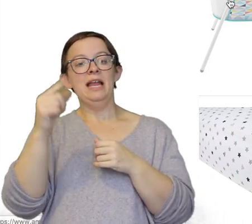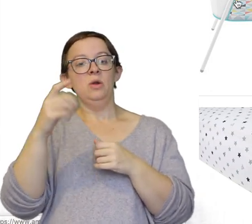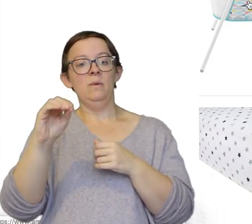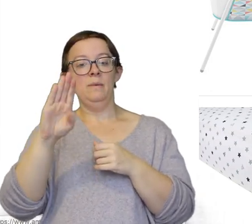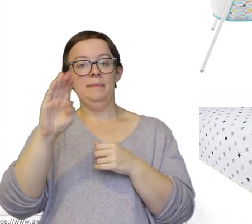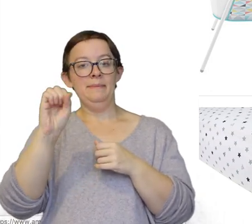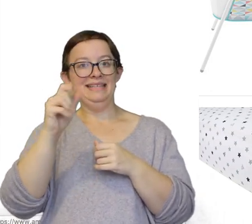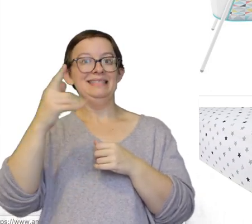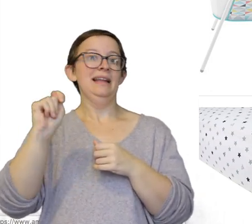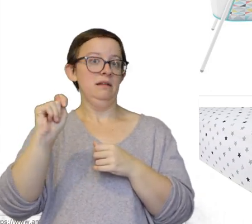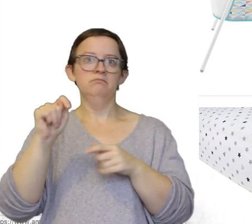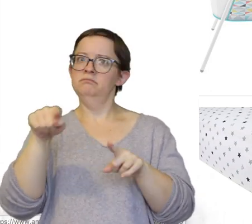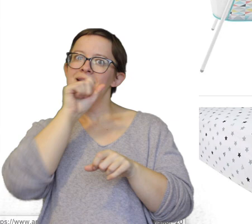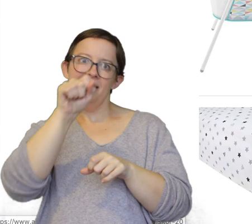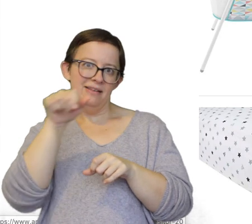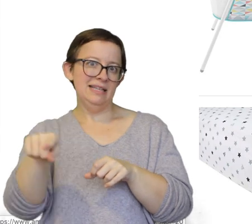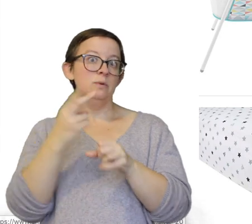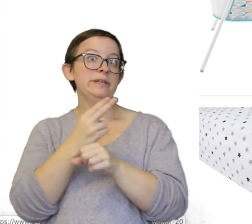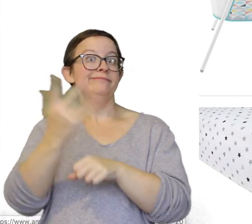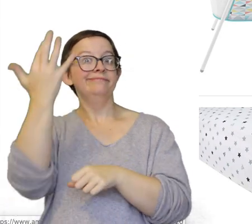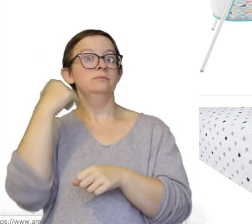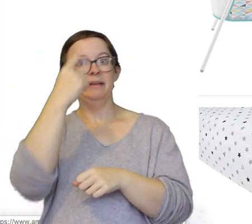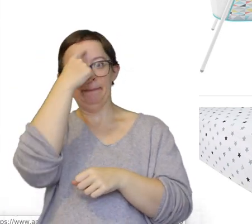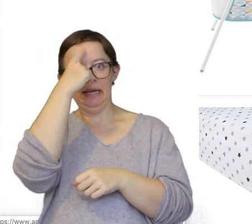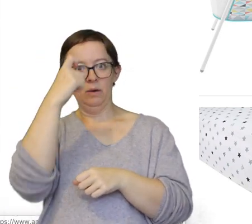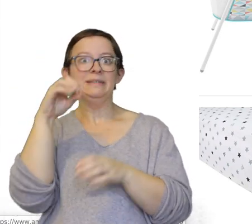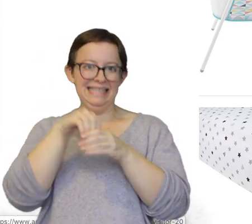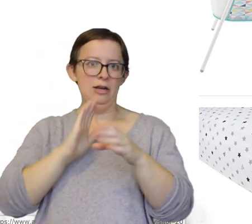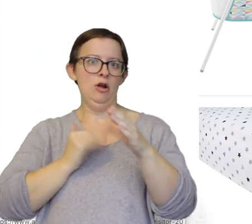This is what we used when Mikko was in our bedroom as our bassinet